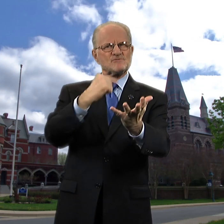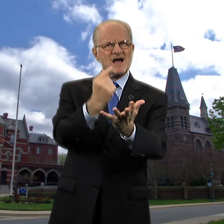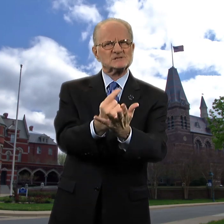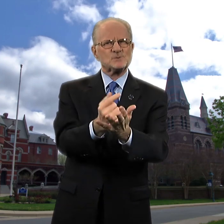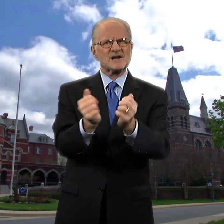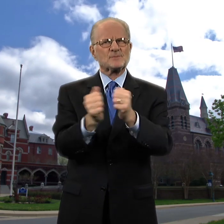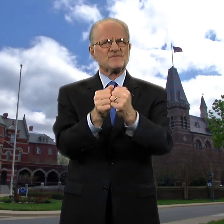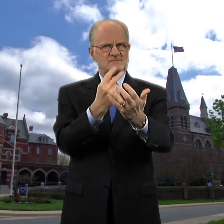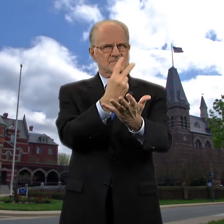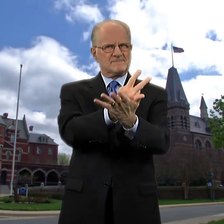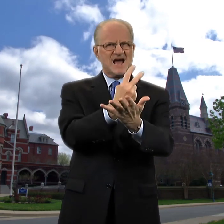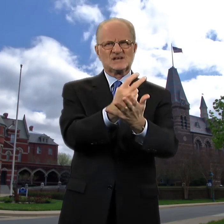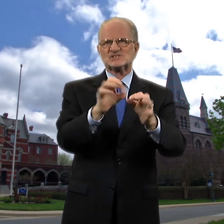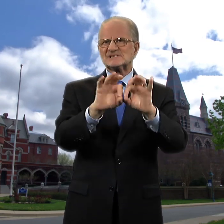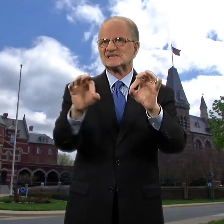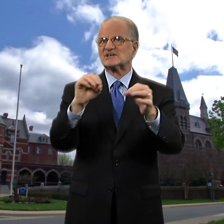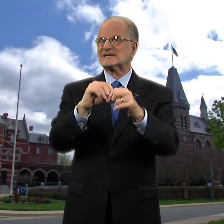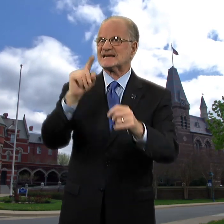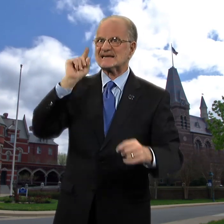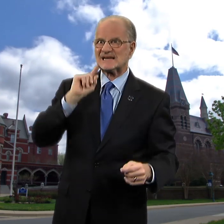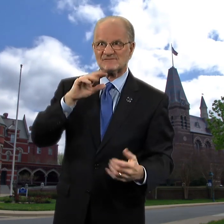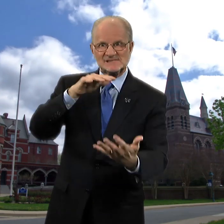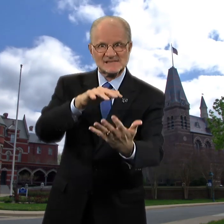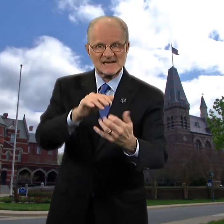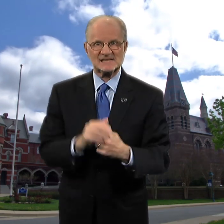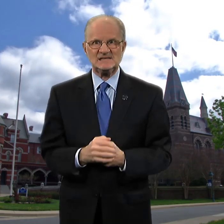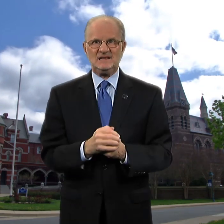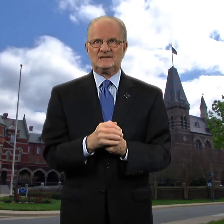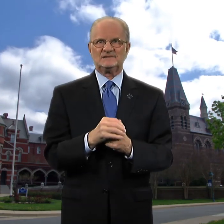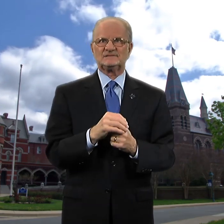She is graduating with a Master's degree in Deaf Studies,